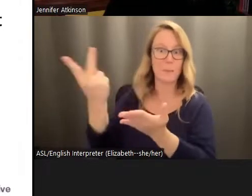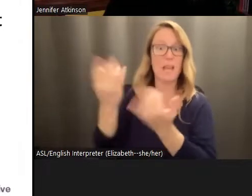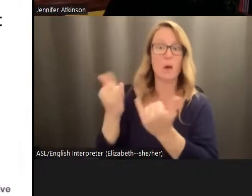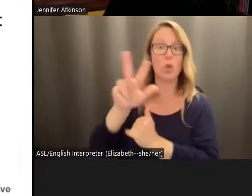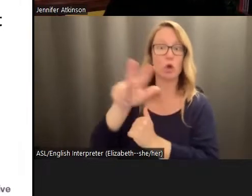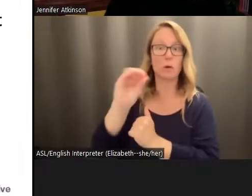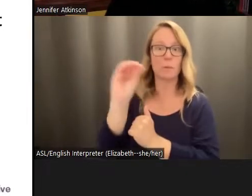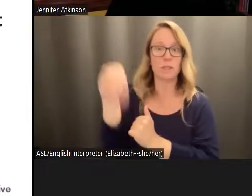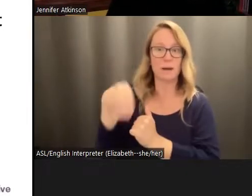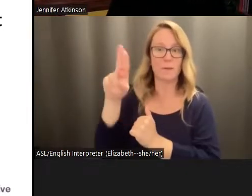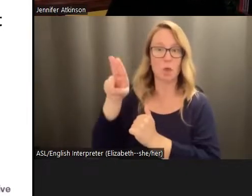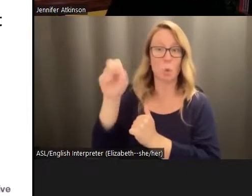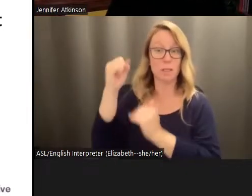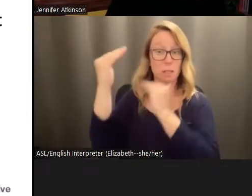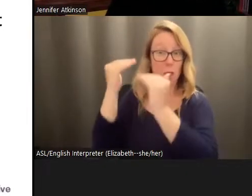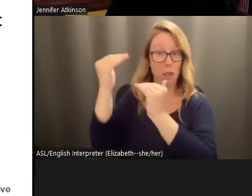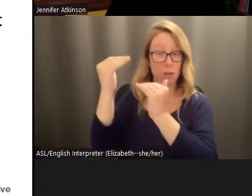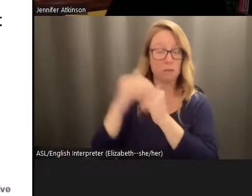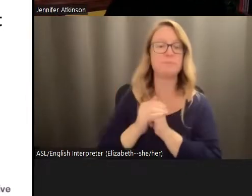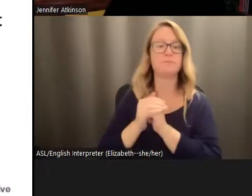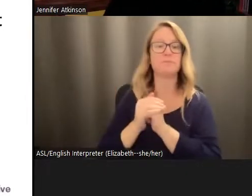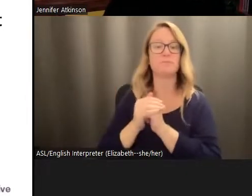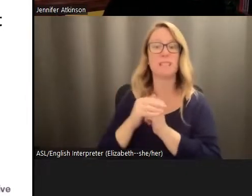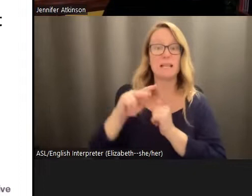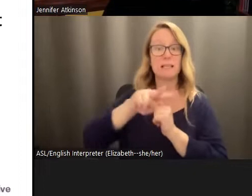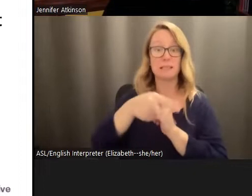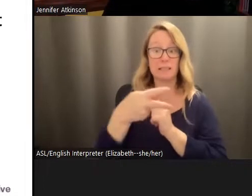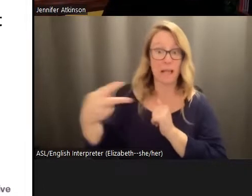adults, and then closely as a close second after that, the